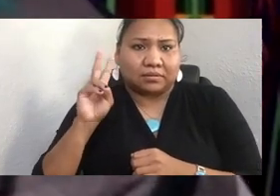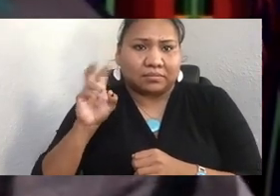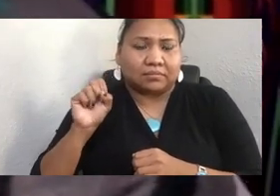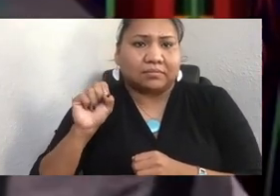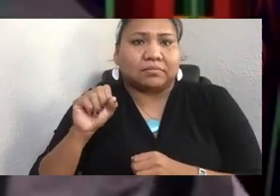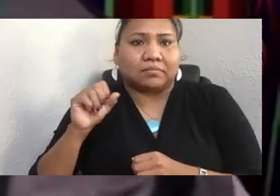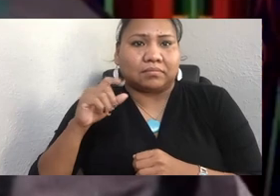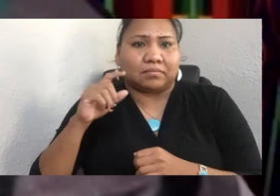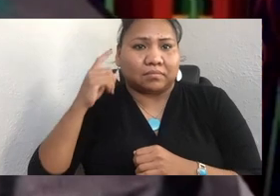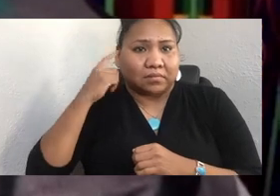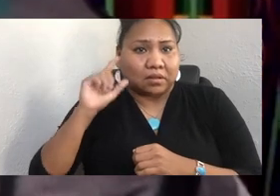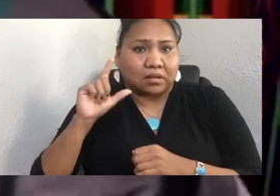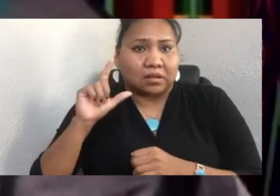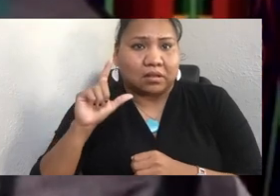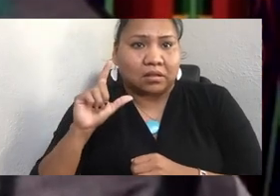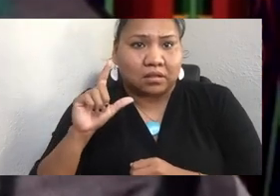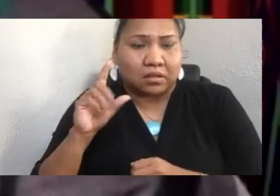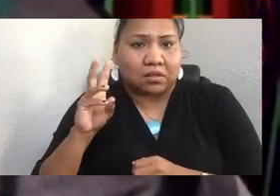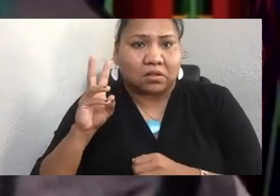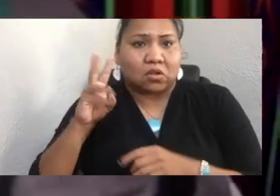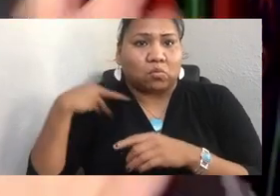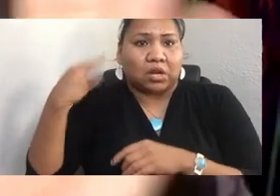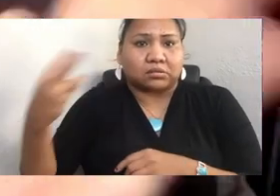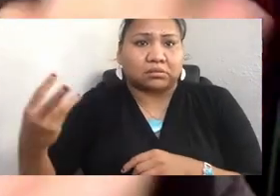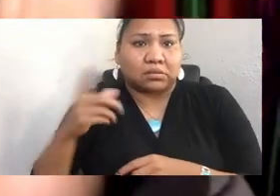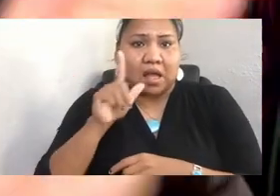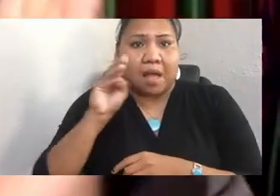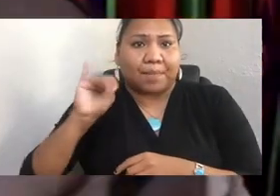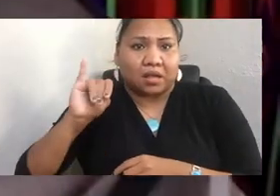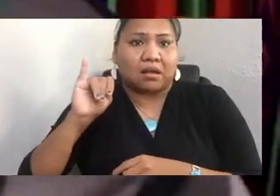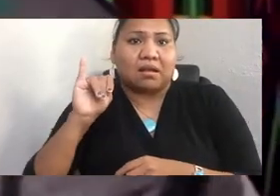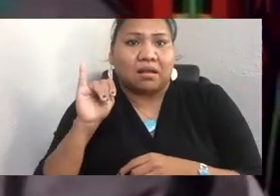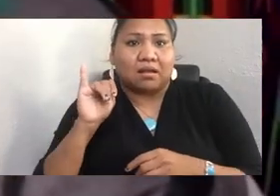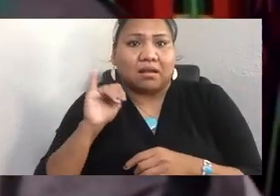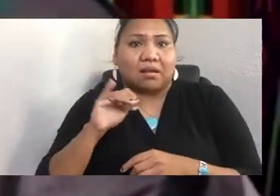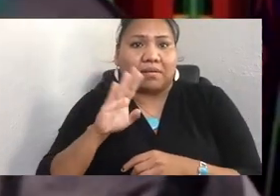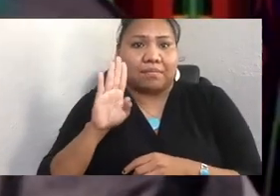and also the . And I just want to welcome, welcome, welcome everyone here